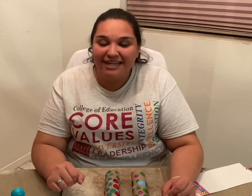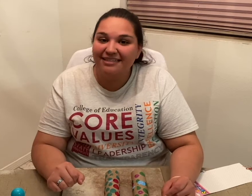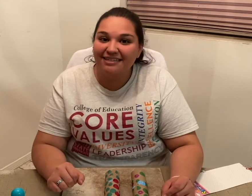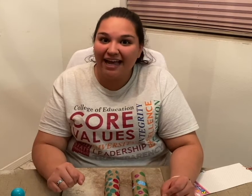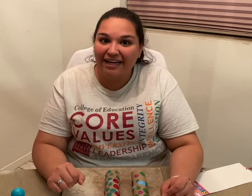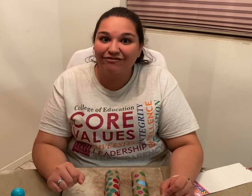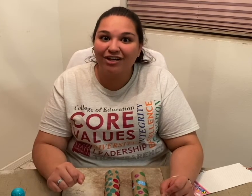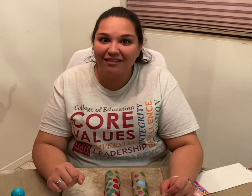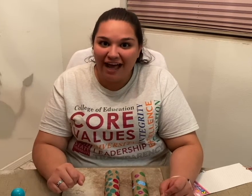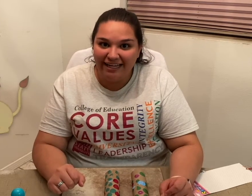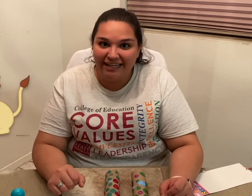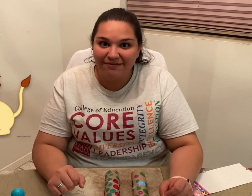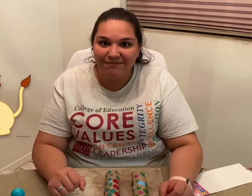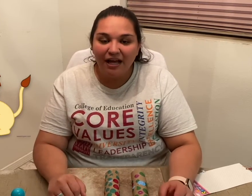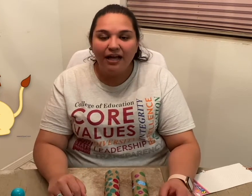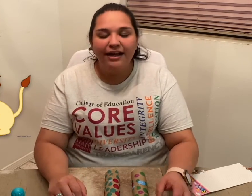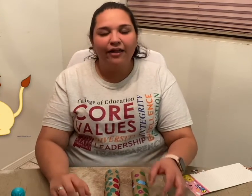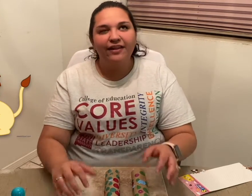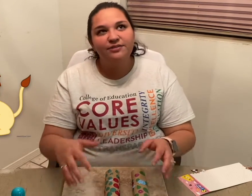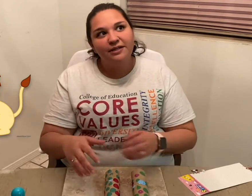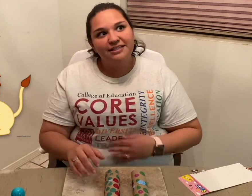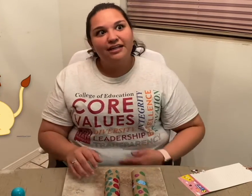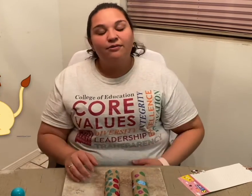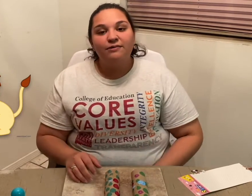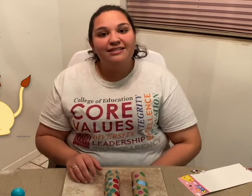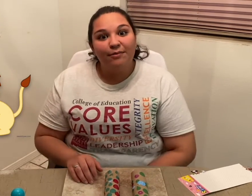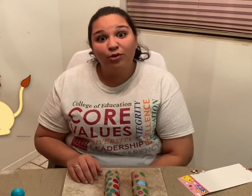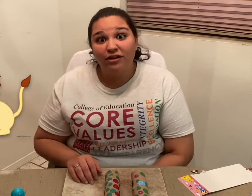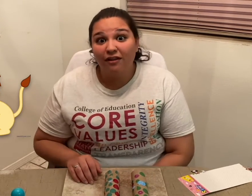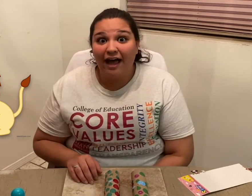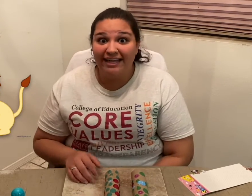the sign for "lion". Now, this one's going to resemble the lion's